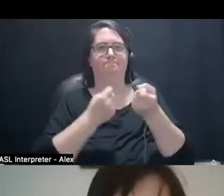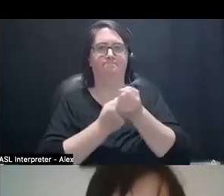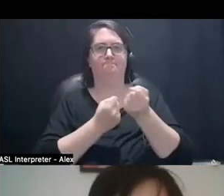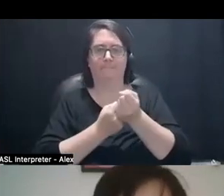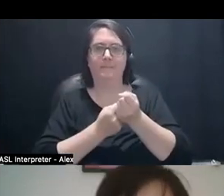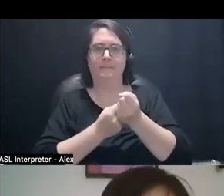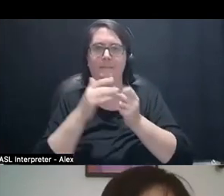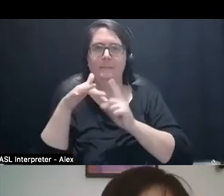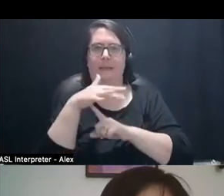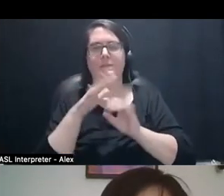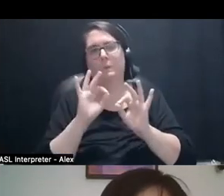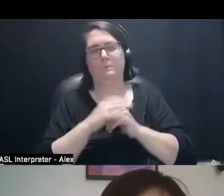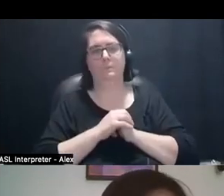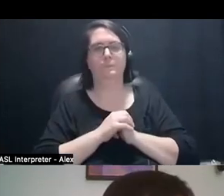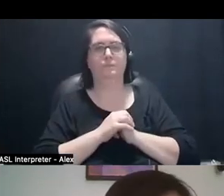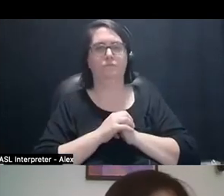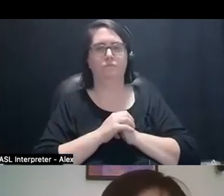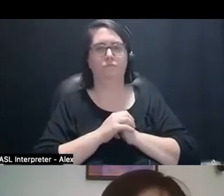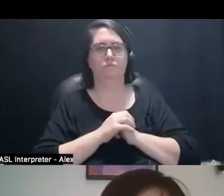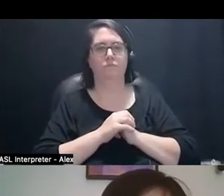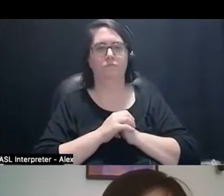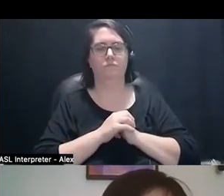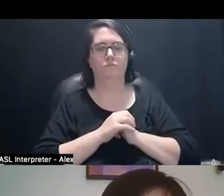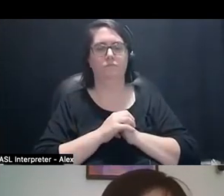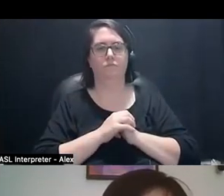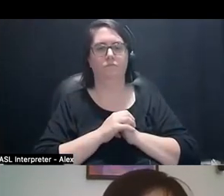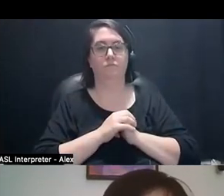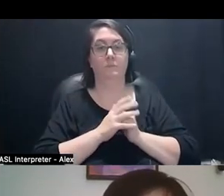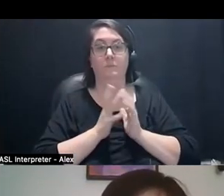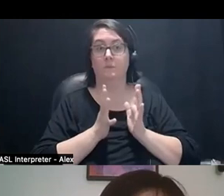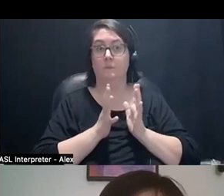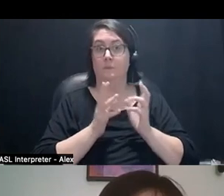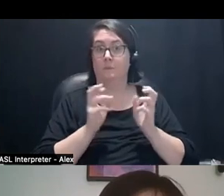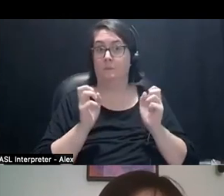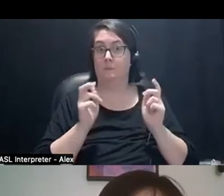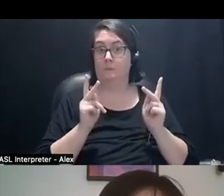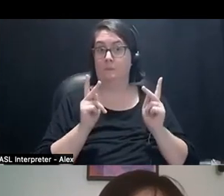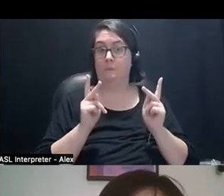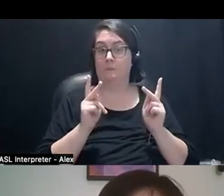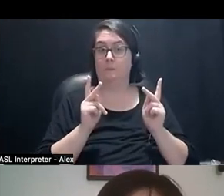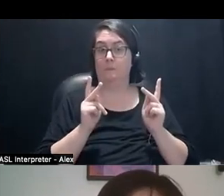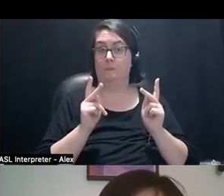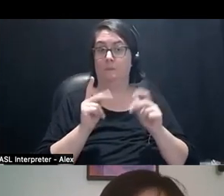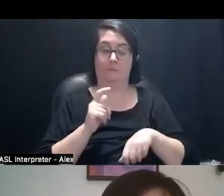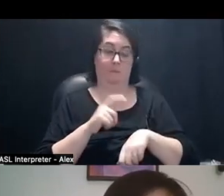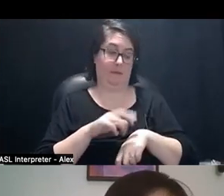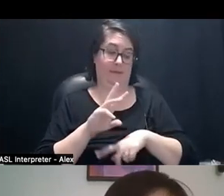But yeah, I think that. Maybe if we could start off at the time of 6:52.